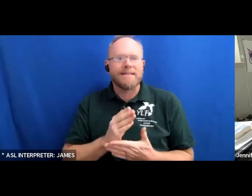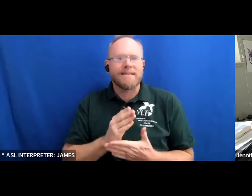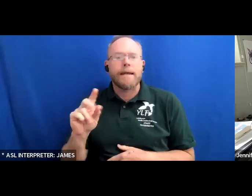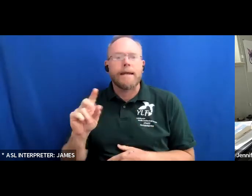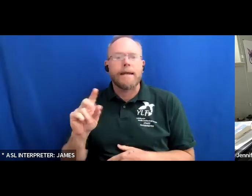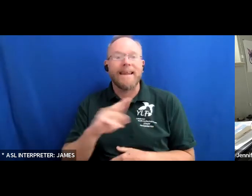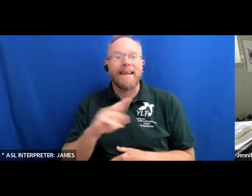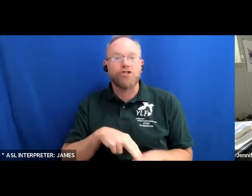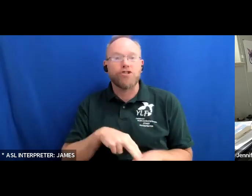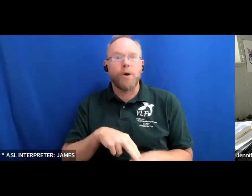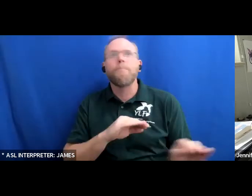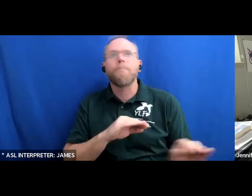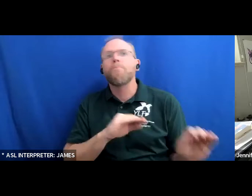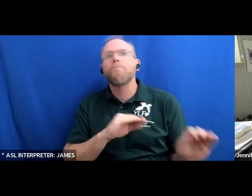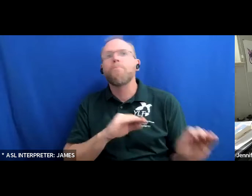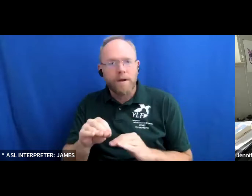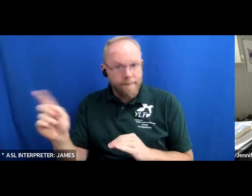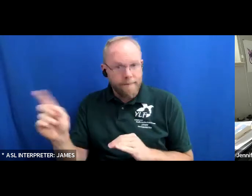to protest the lack of wheelchair accessible buses